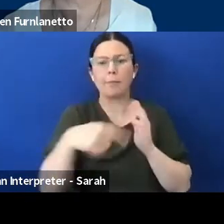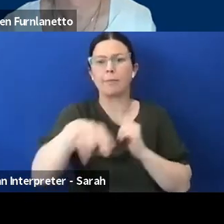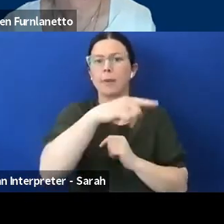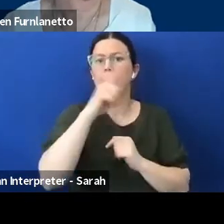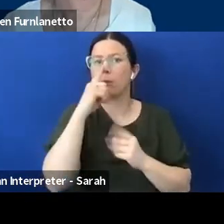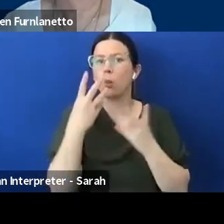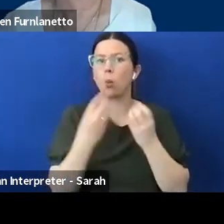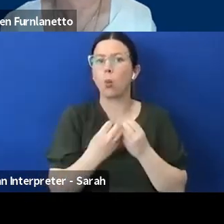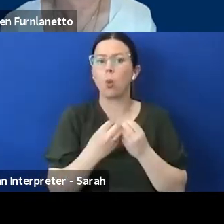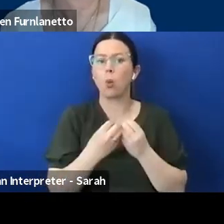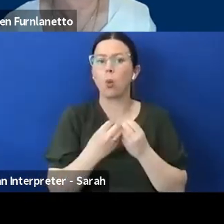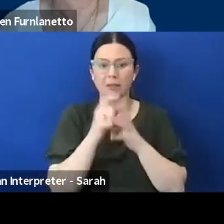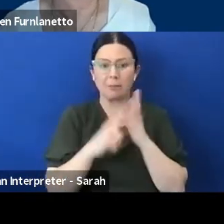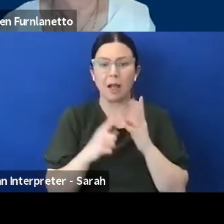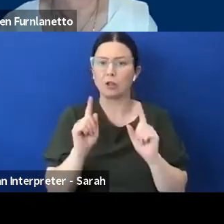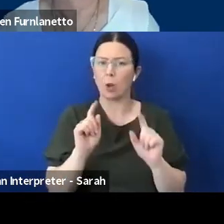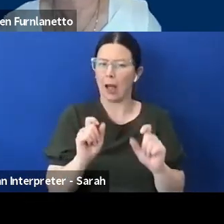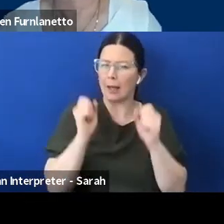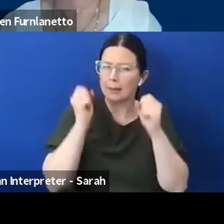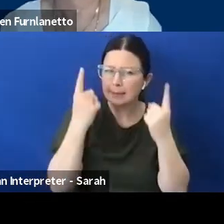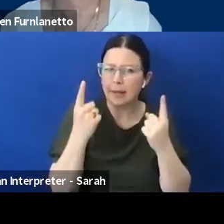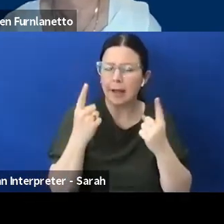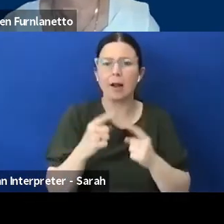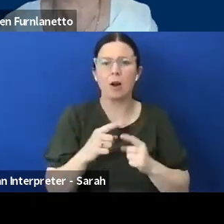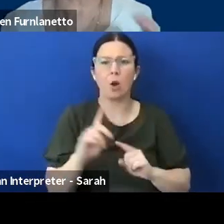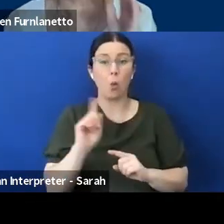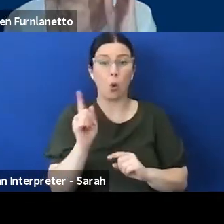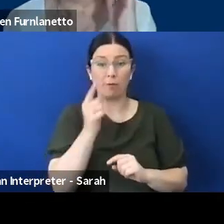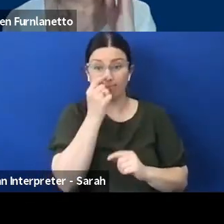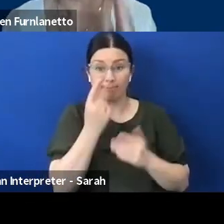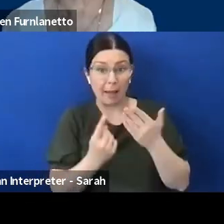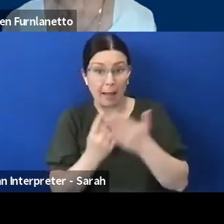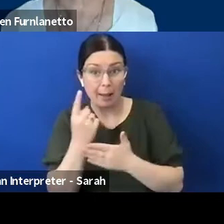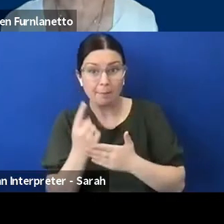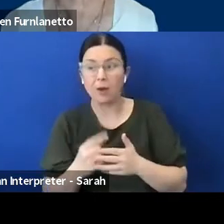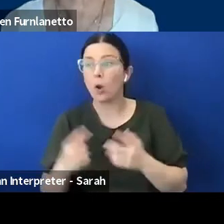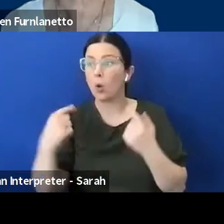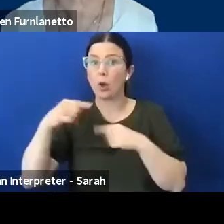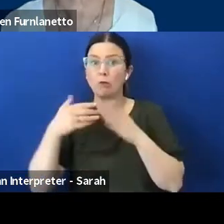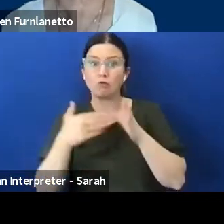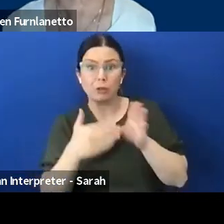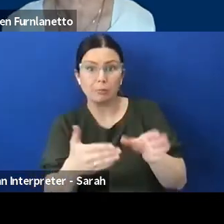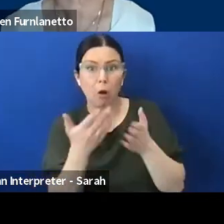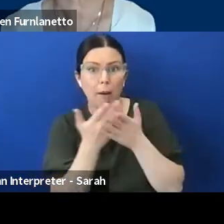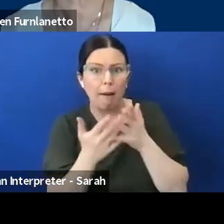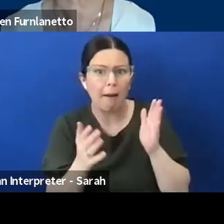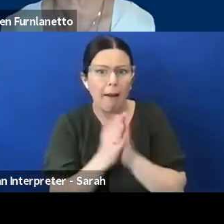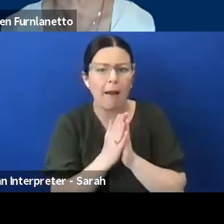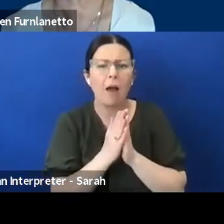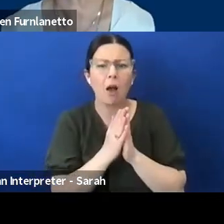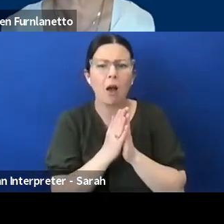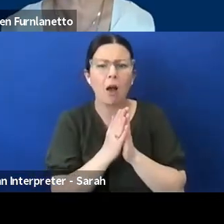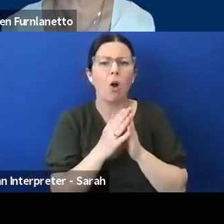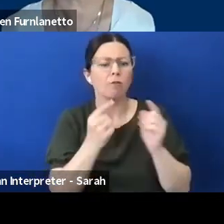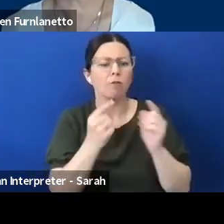what is likely to happen, how people are likely to respond and what their engagement with that